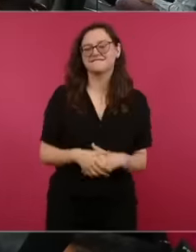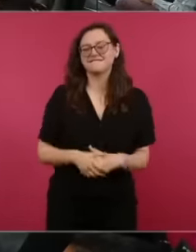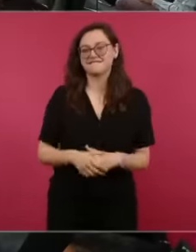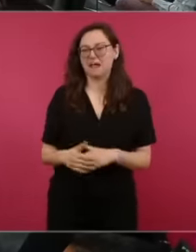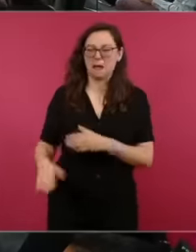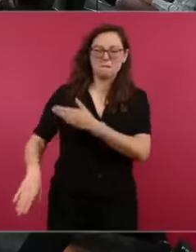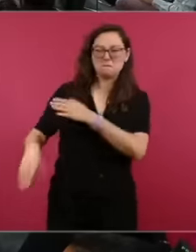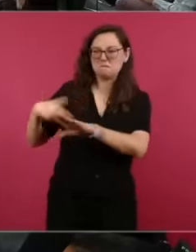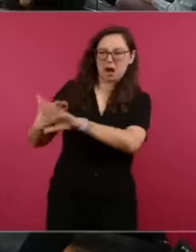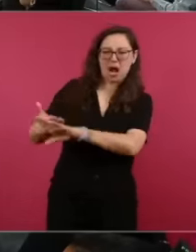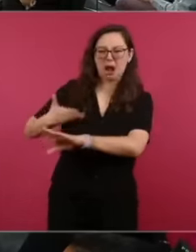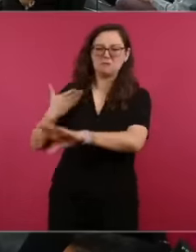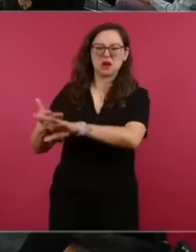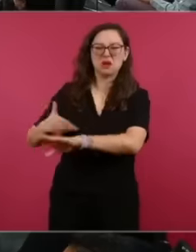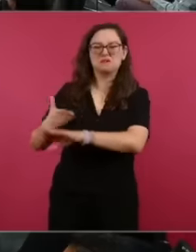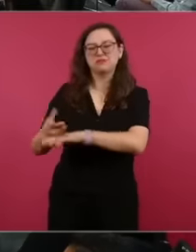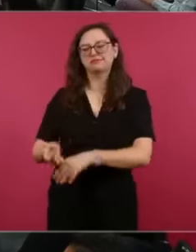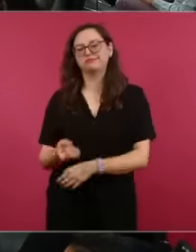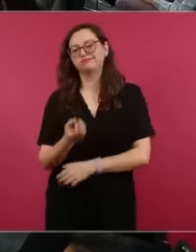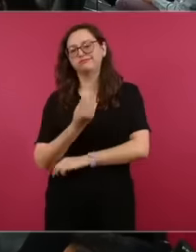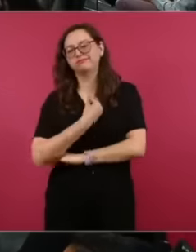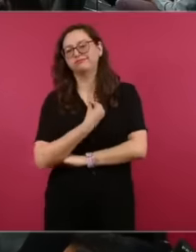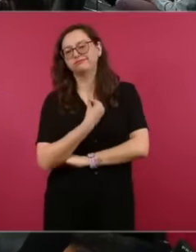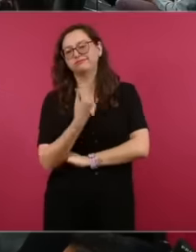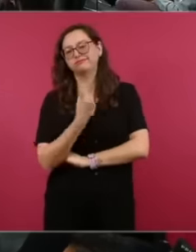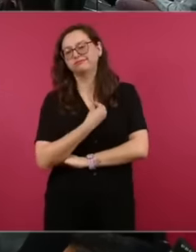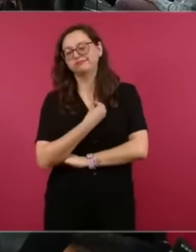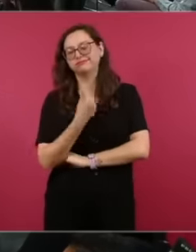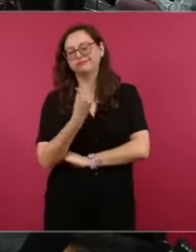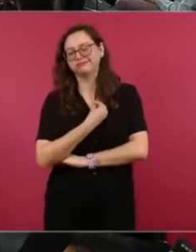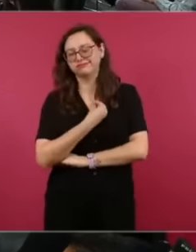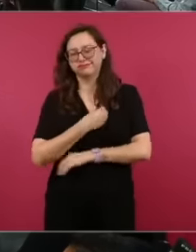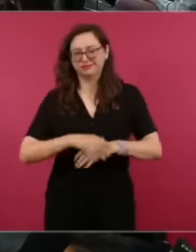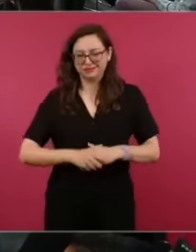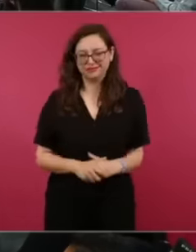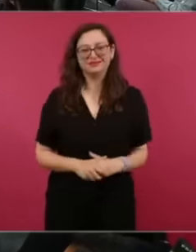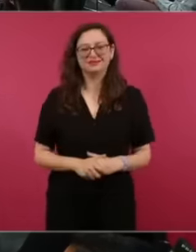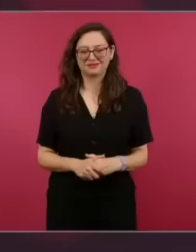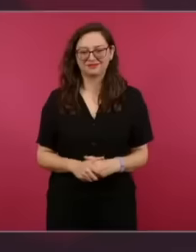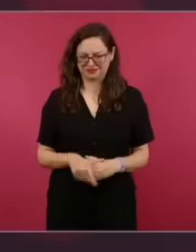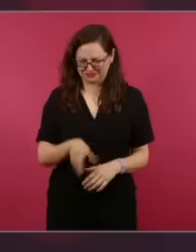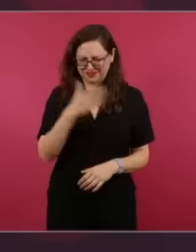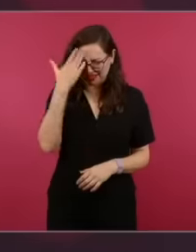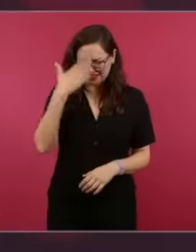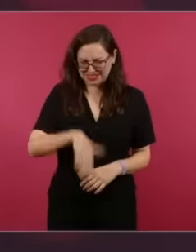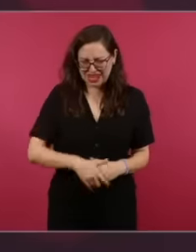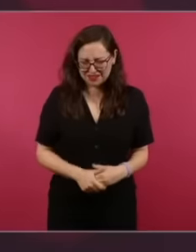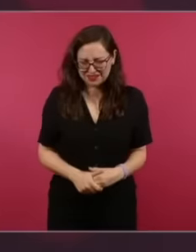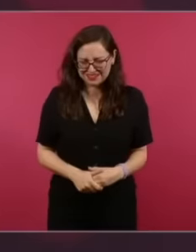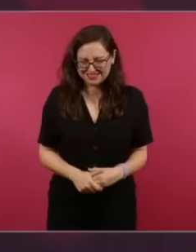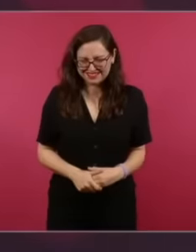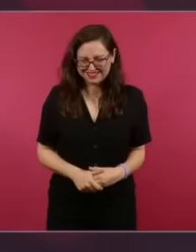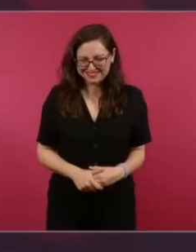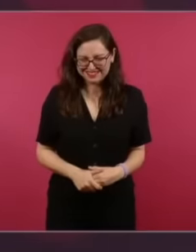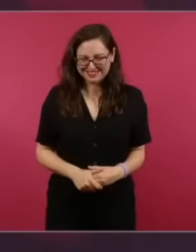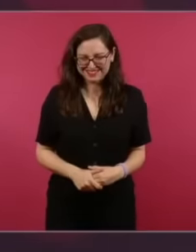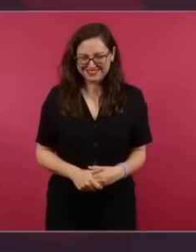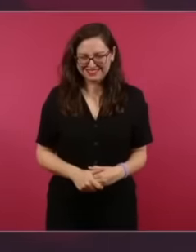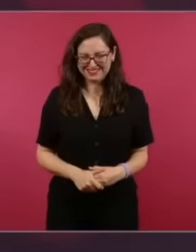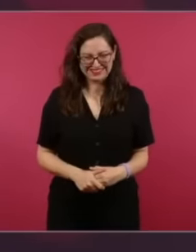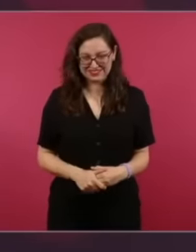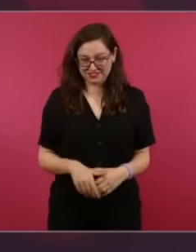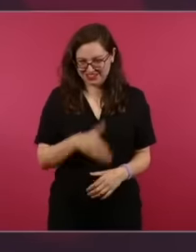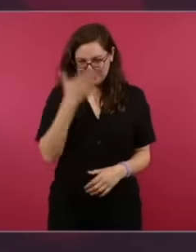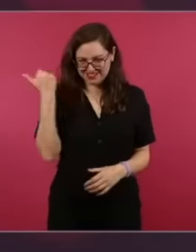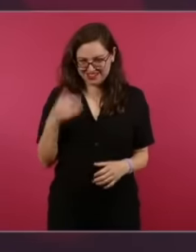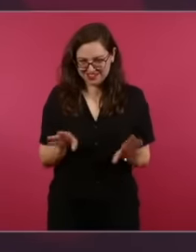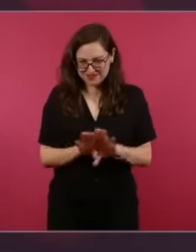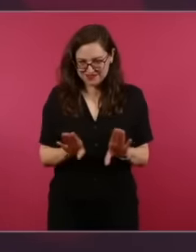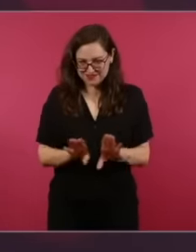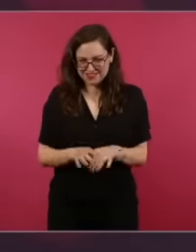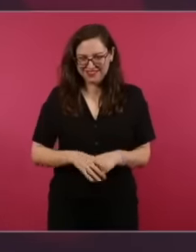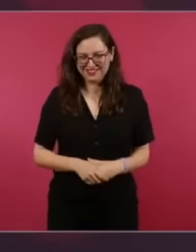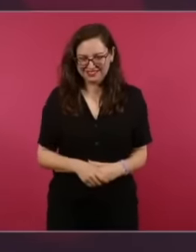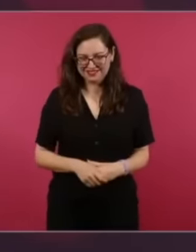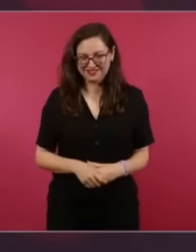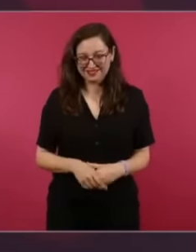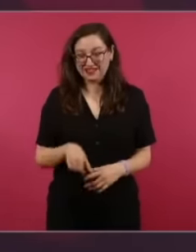, then they know what El Guau or Chiqui Guau is. Ah Well, we'll leave it to you for